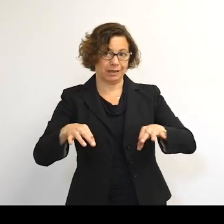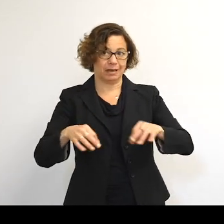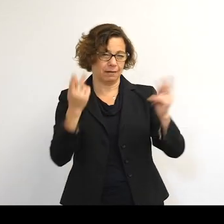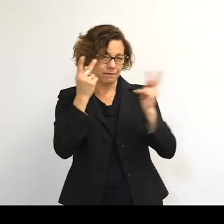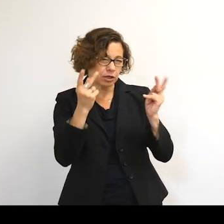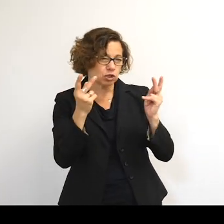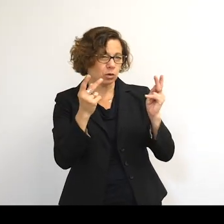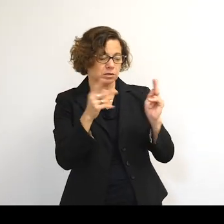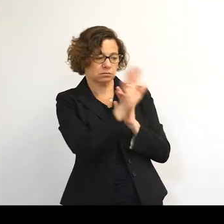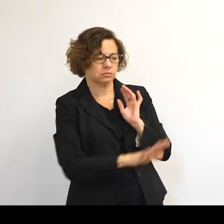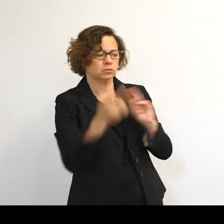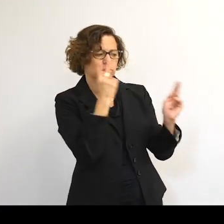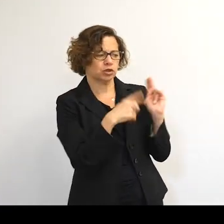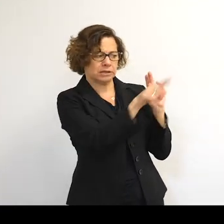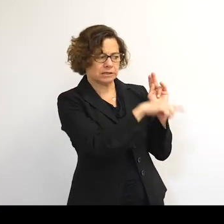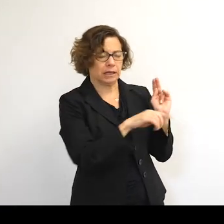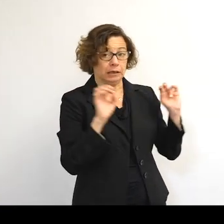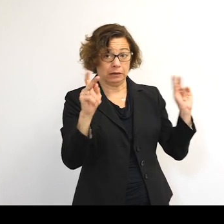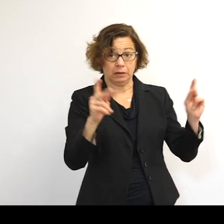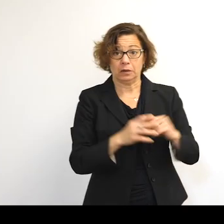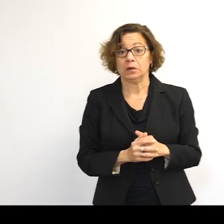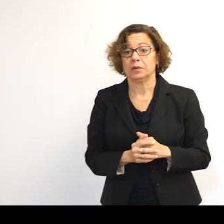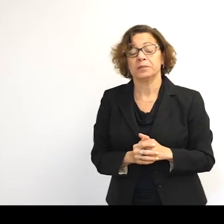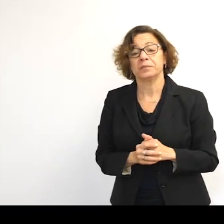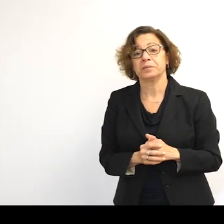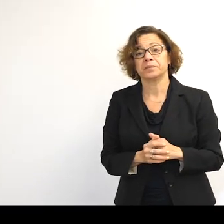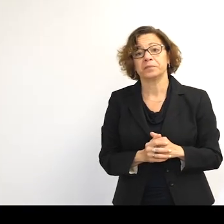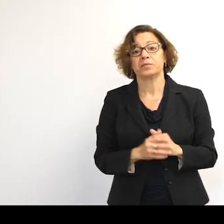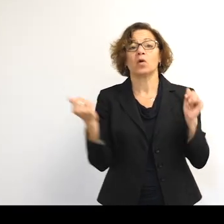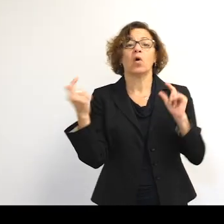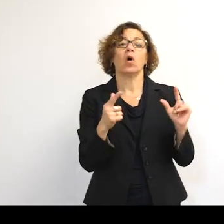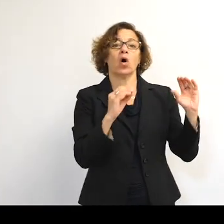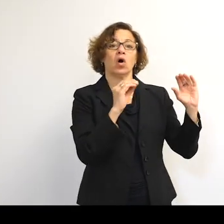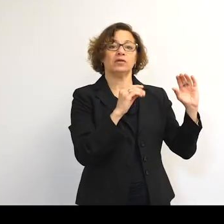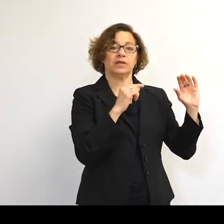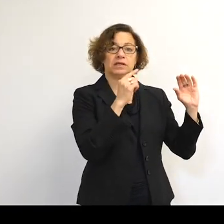throughout the talk tonight. So all of these visualizations are based